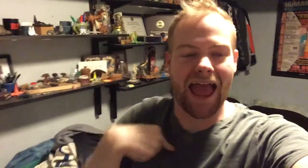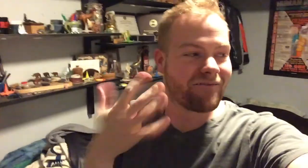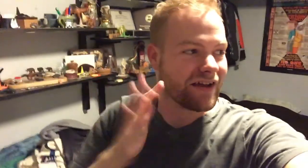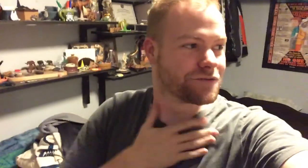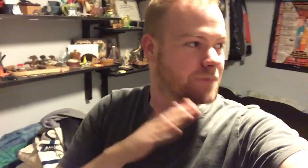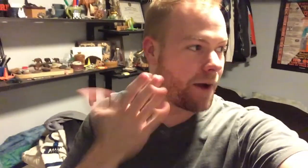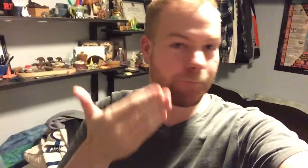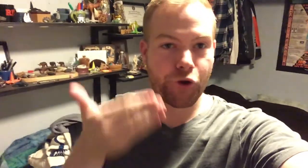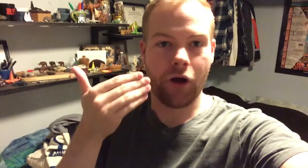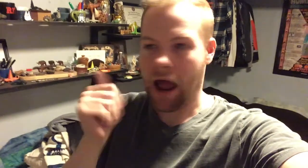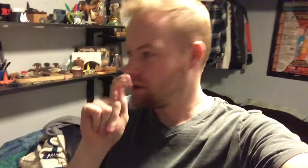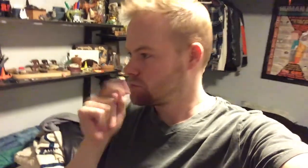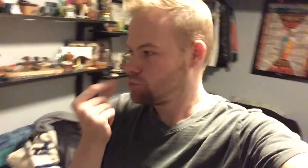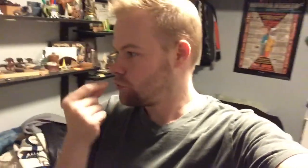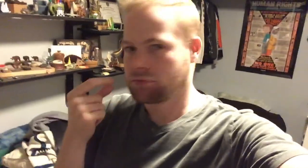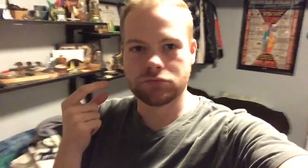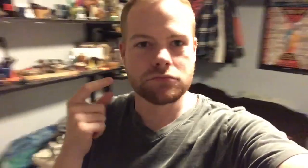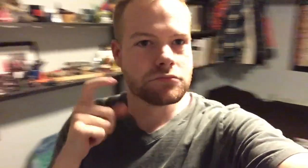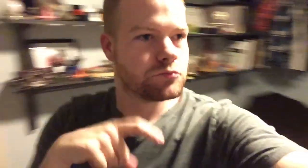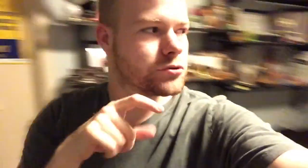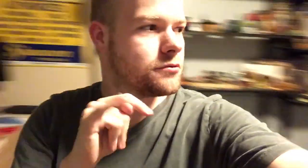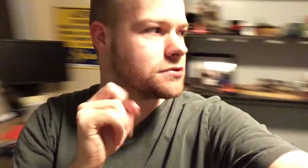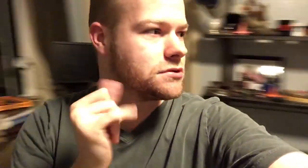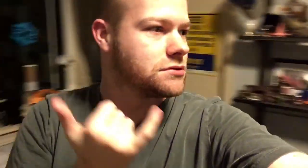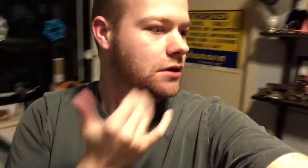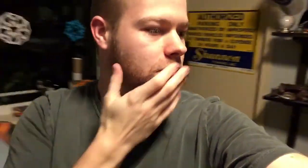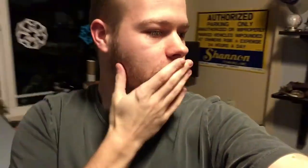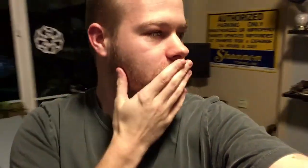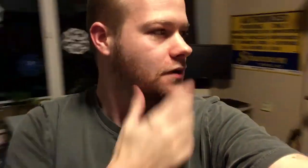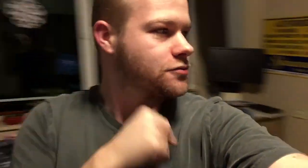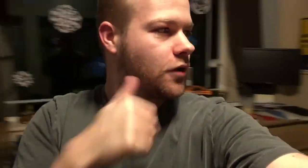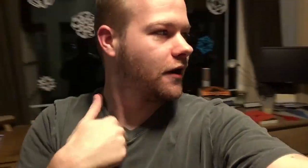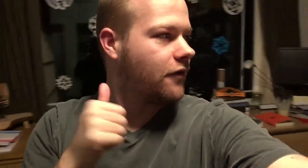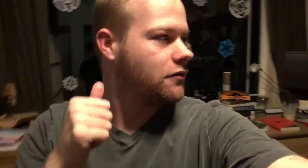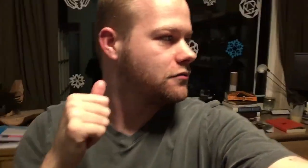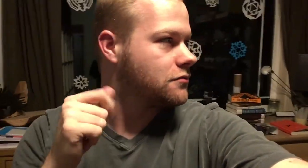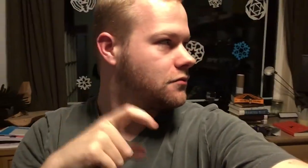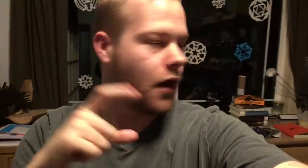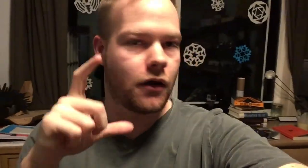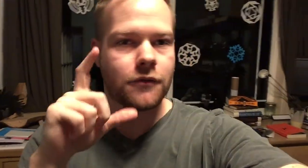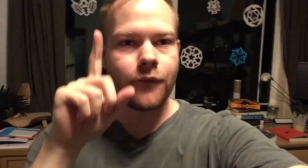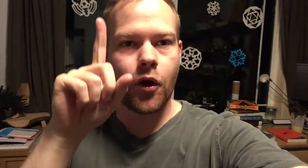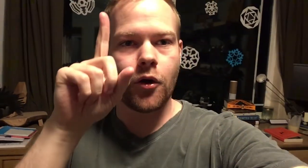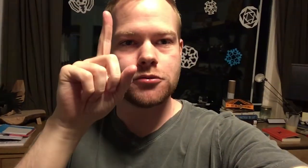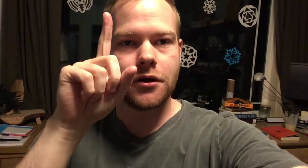I finished my book at--what time is it now? I don't have a clock. Hold on.